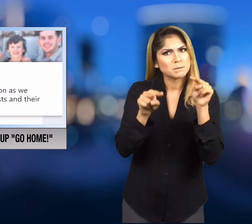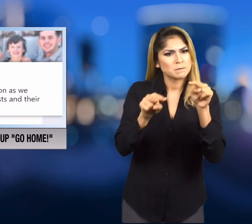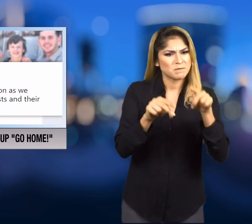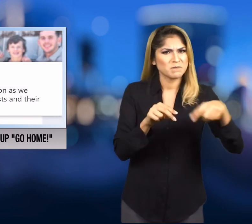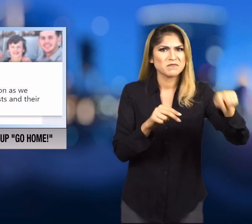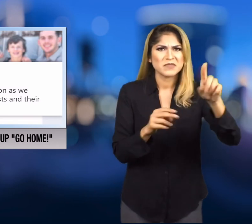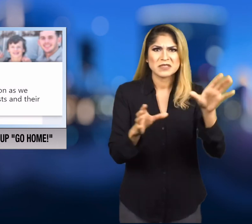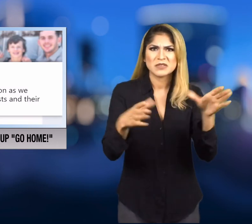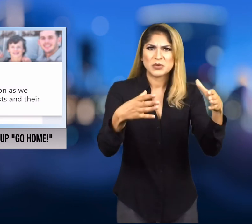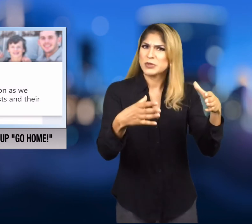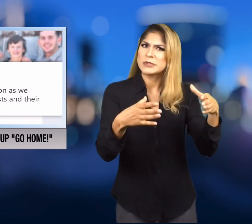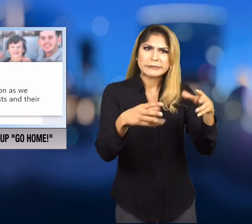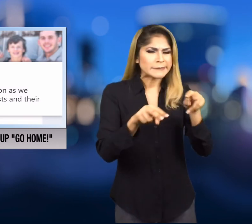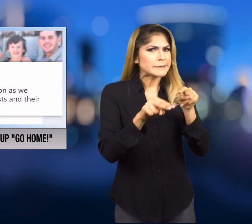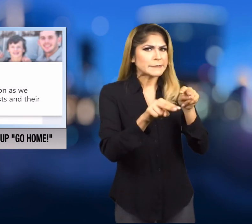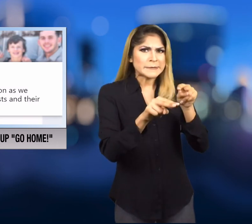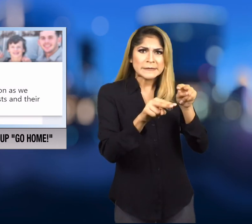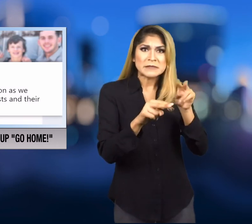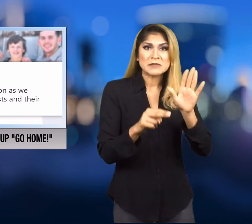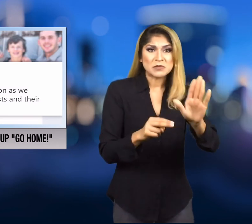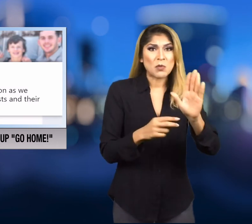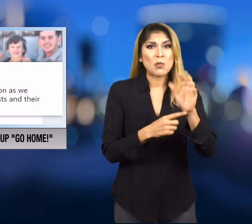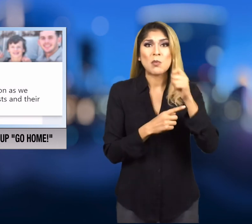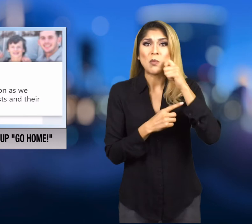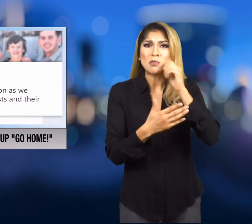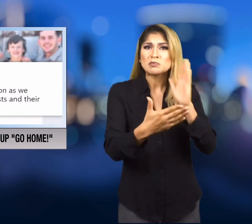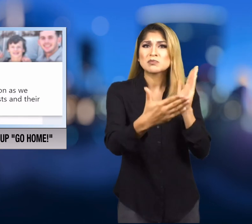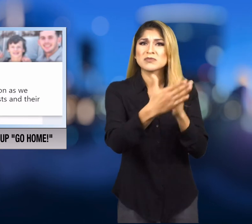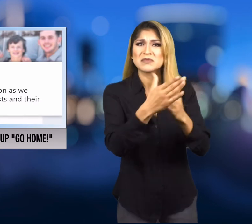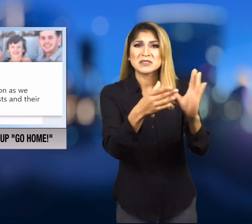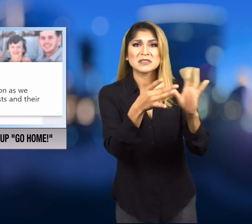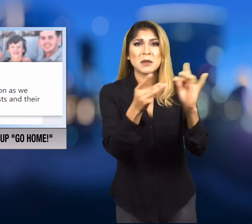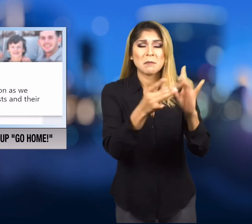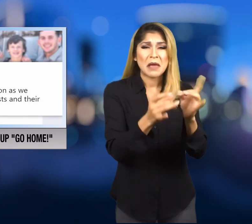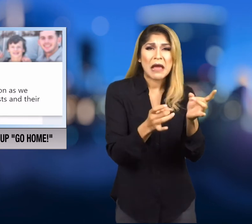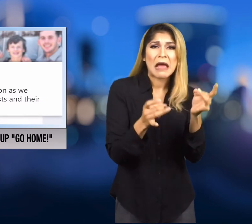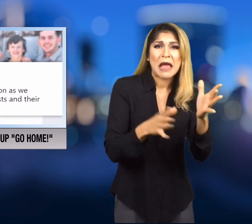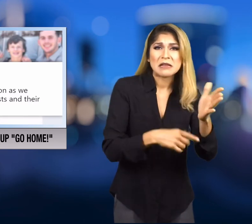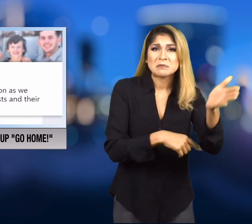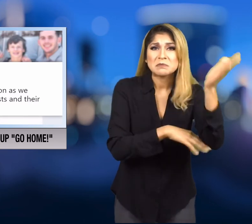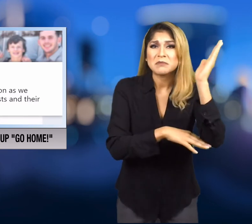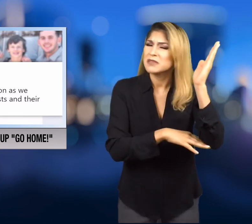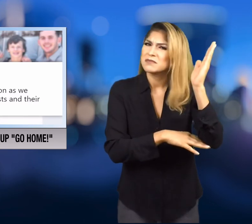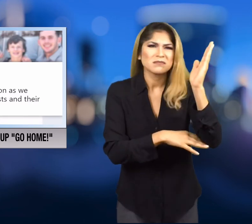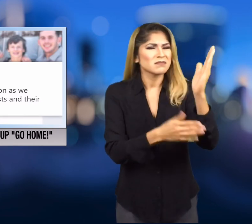to oppose these races and their message of hate.